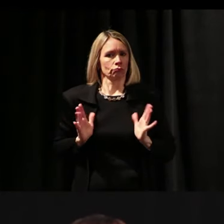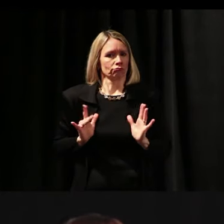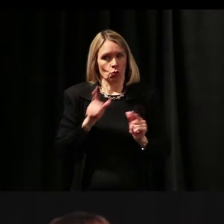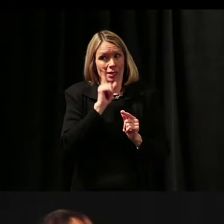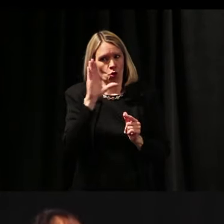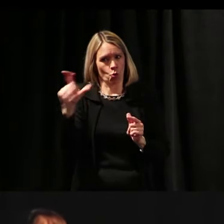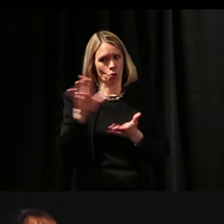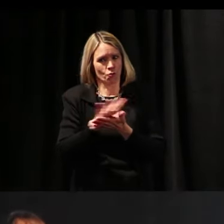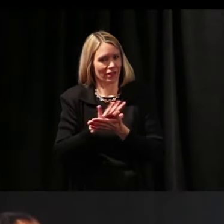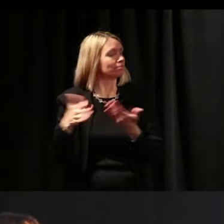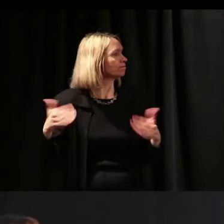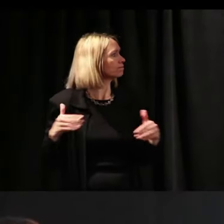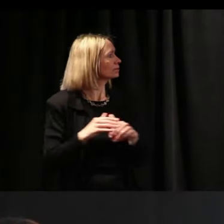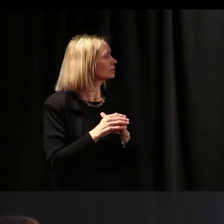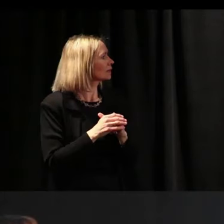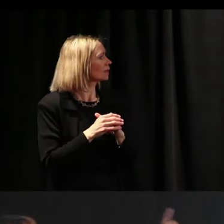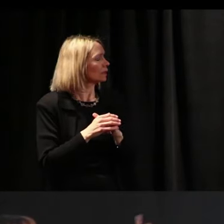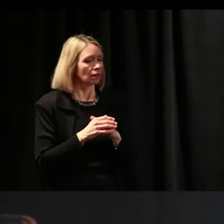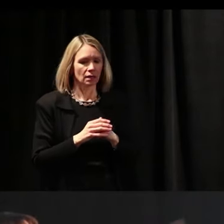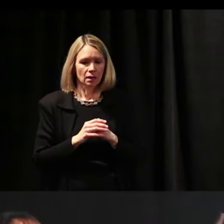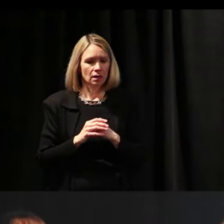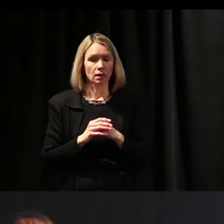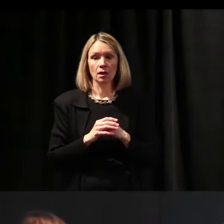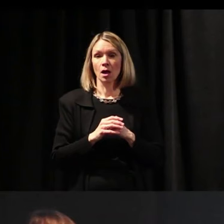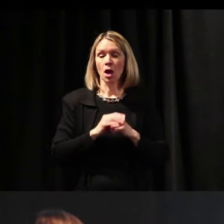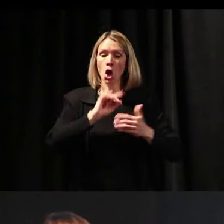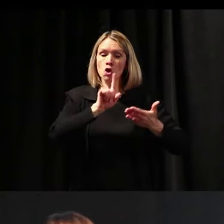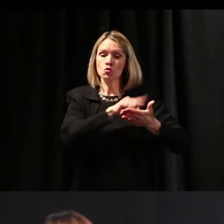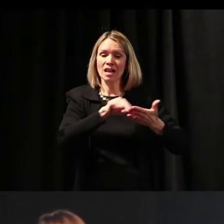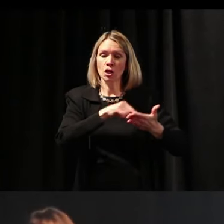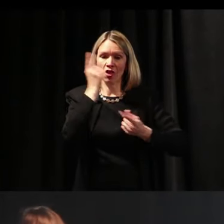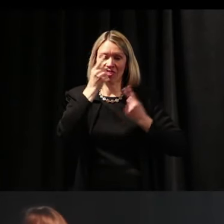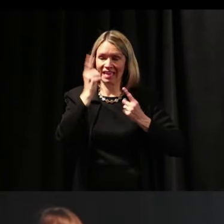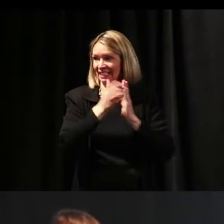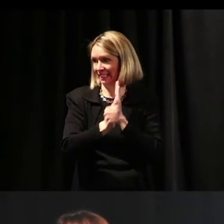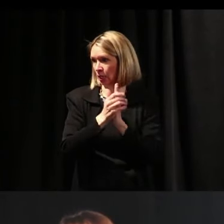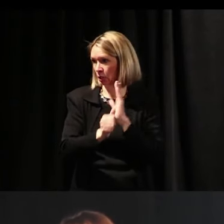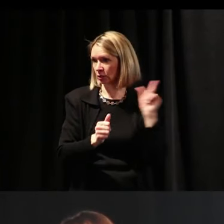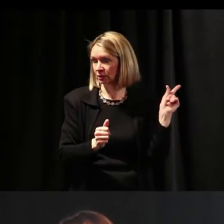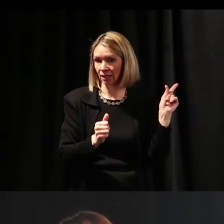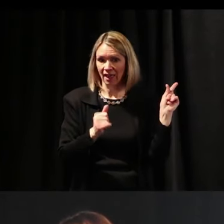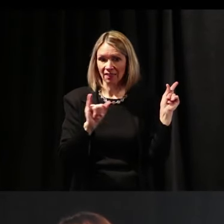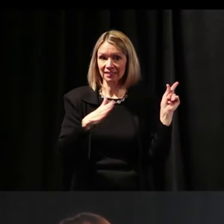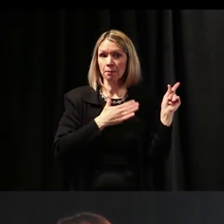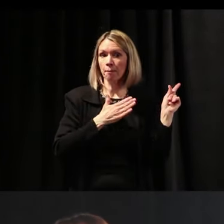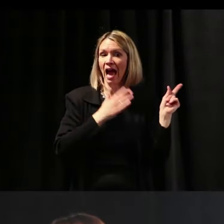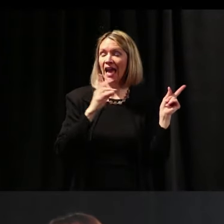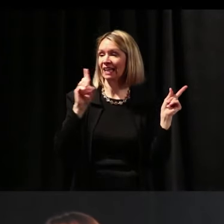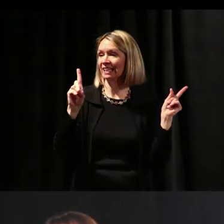Let's go to the next one. Critical thinking skills, this is what my dissertation's